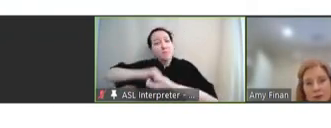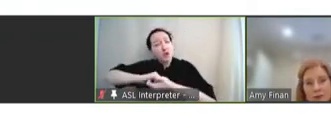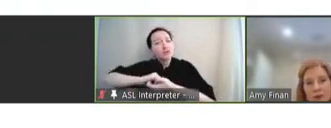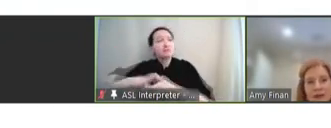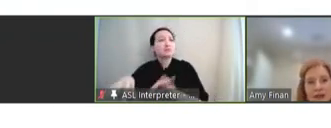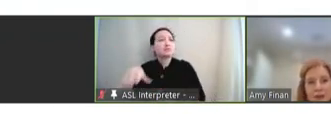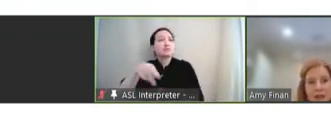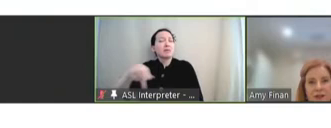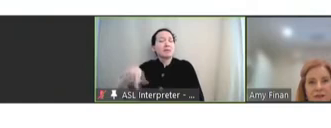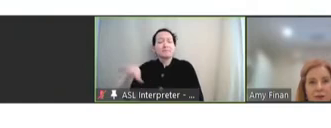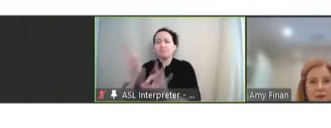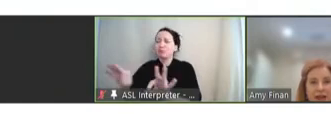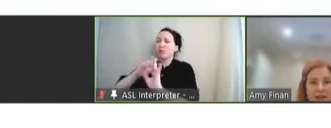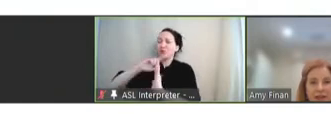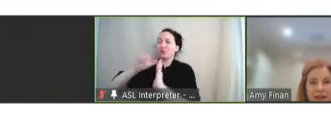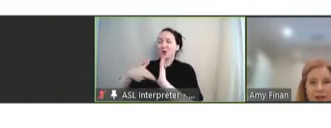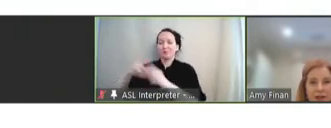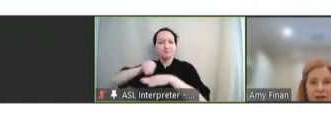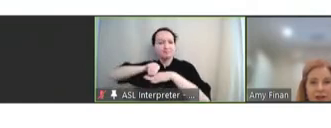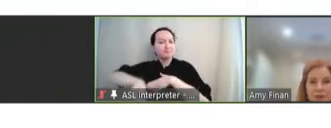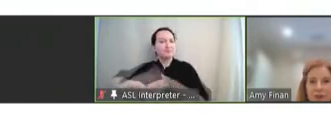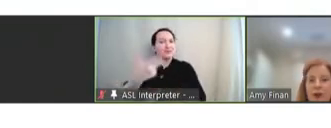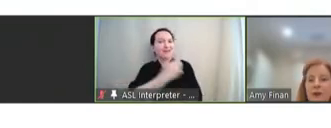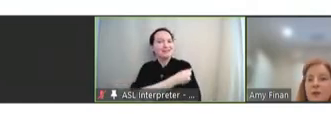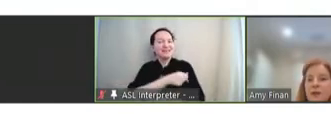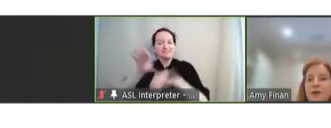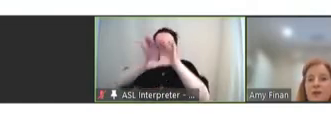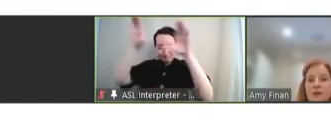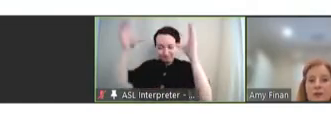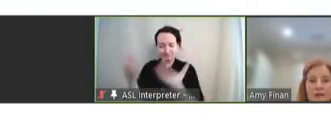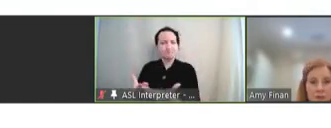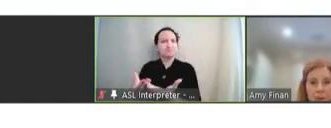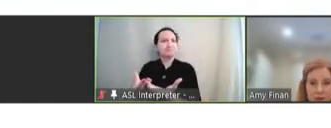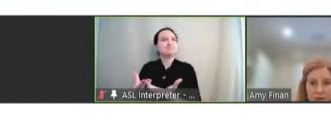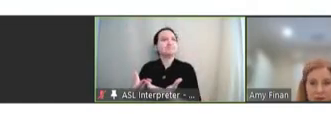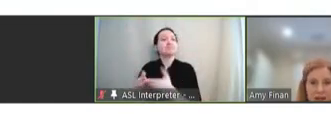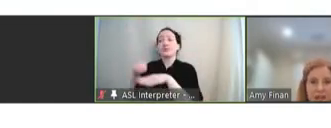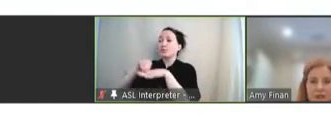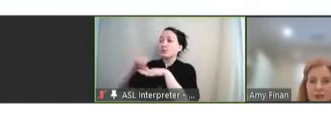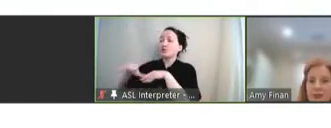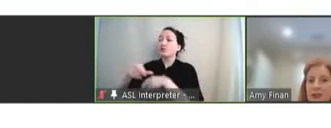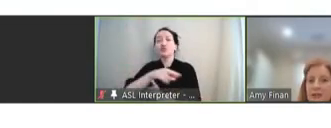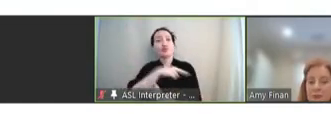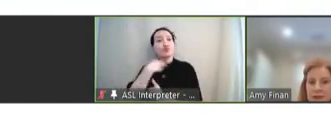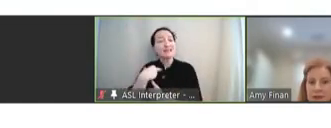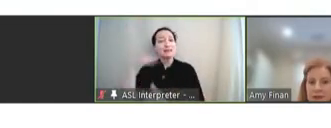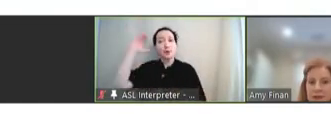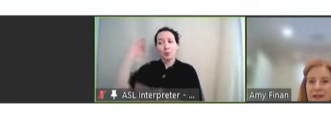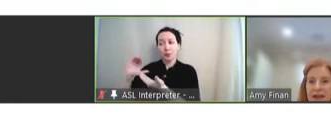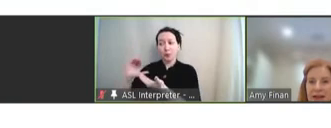role in that transformed vaccine ecosystem through distribution of risk and diversity of commitments,